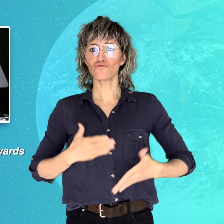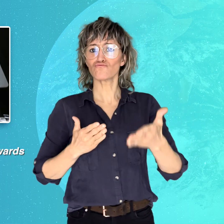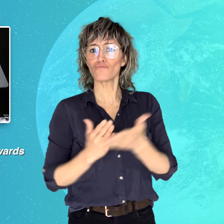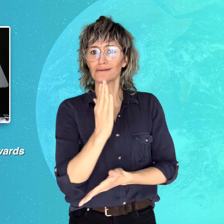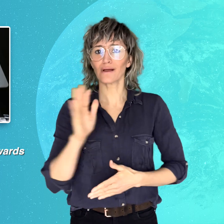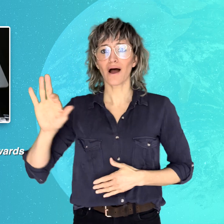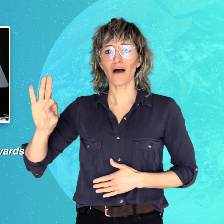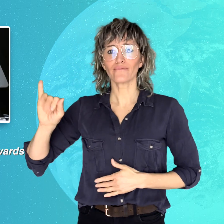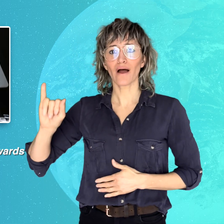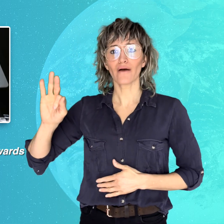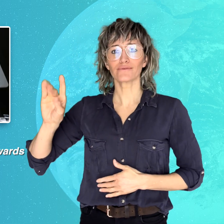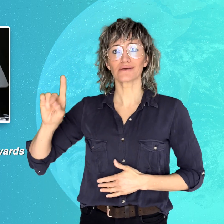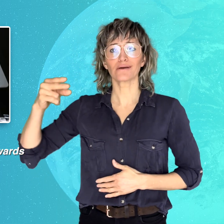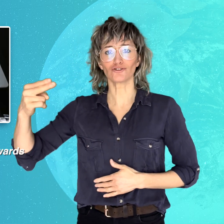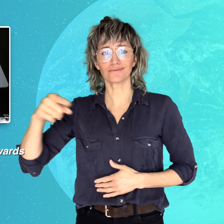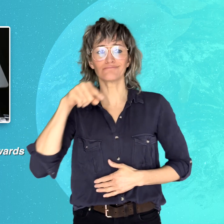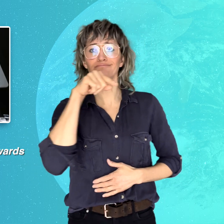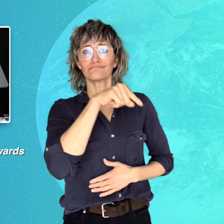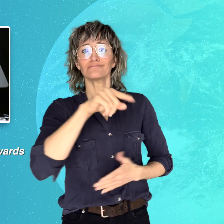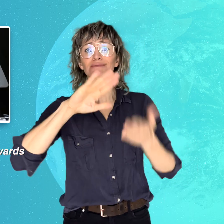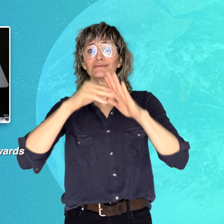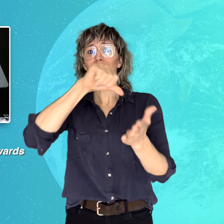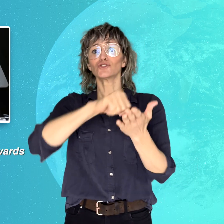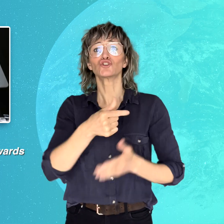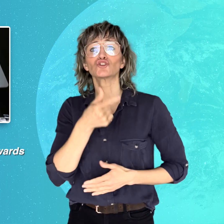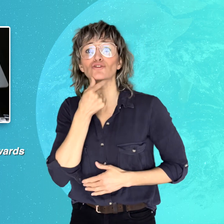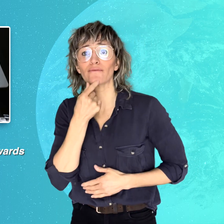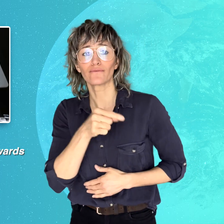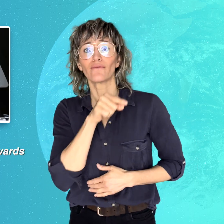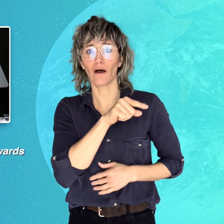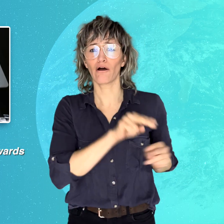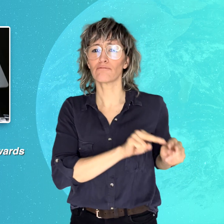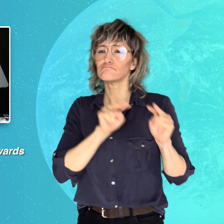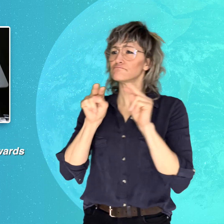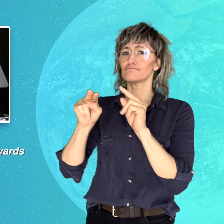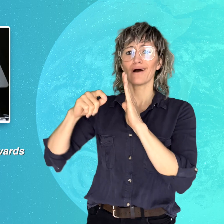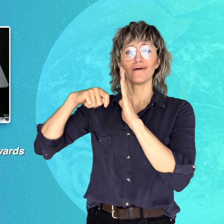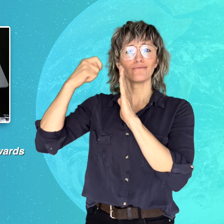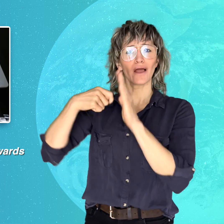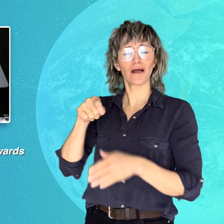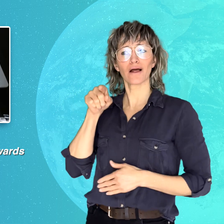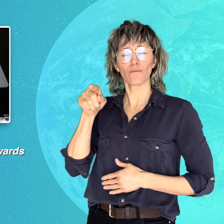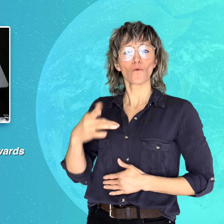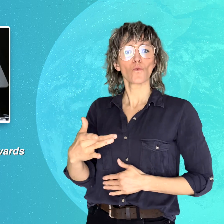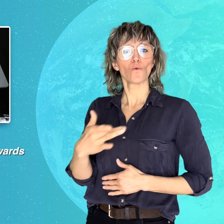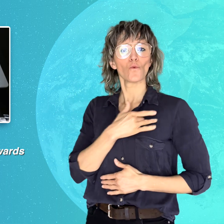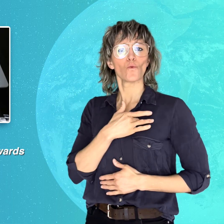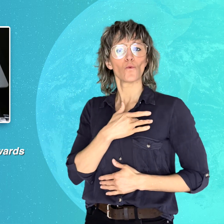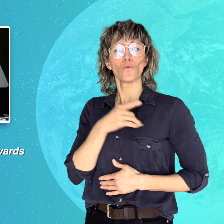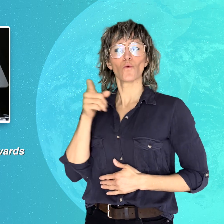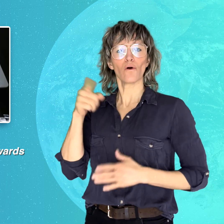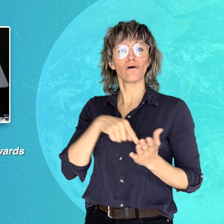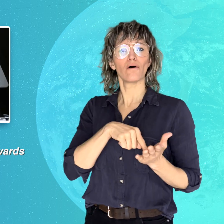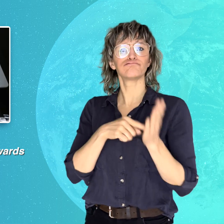(FIFDH) in Geneva, for its touching portrayal of the young